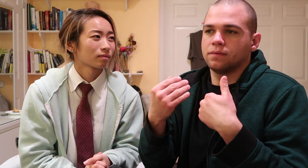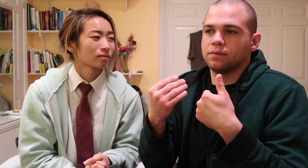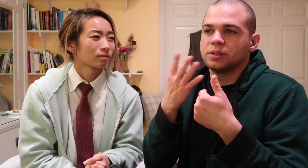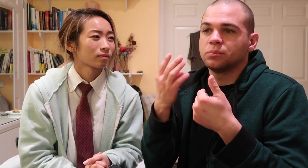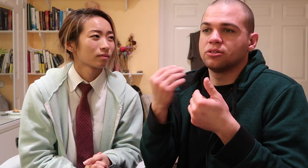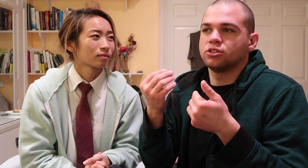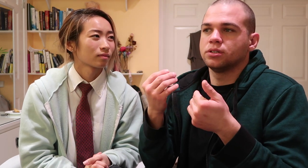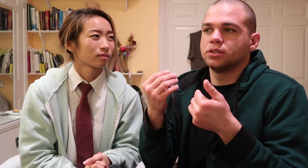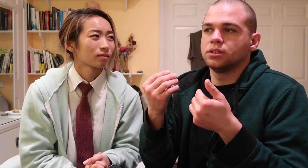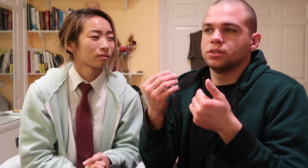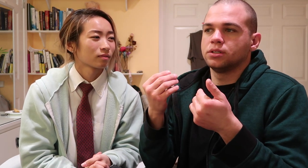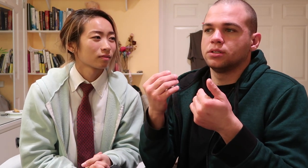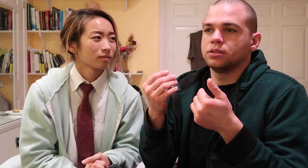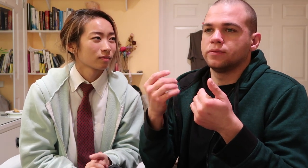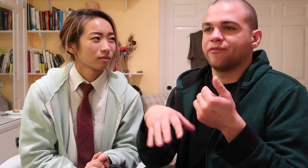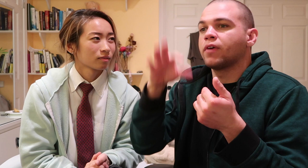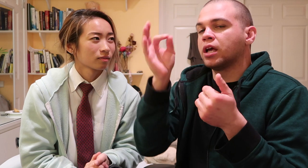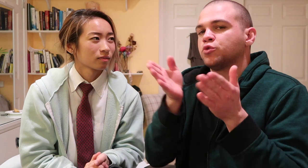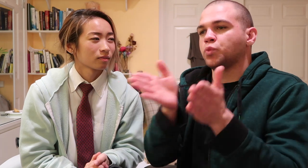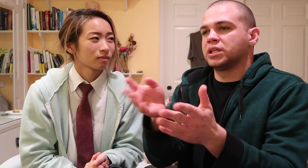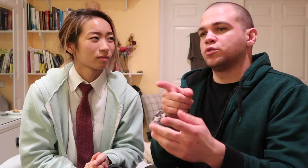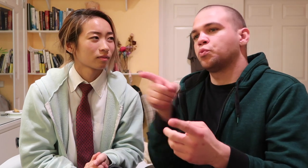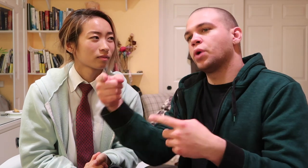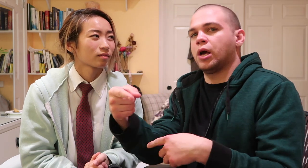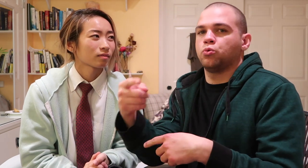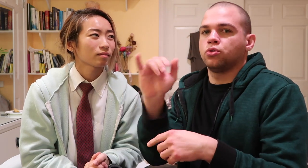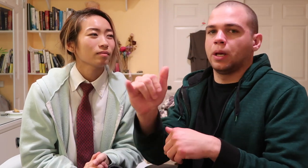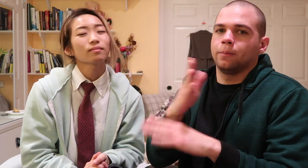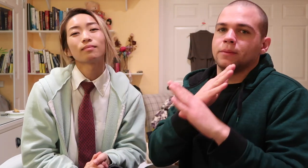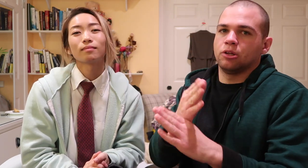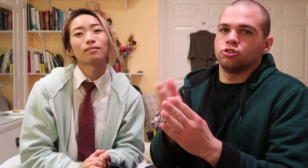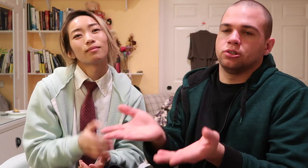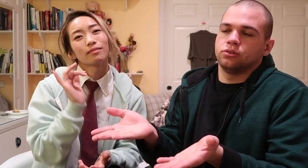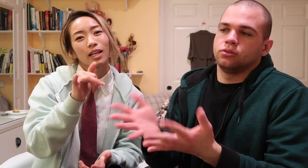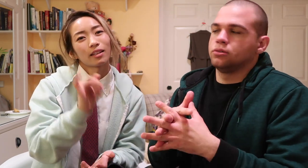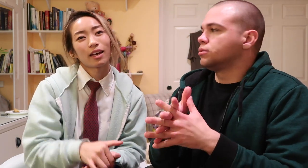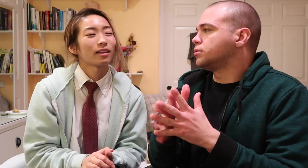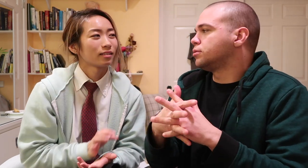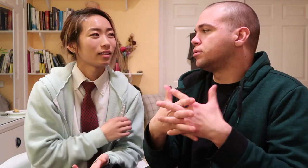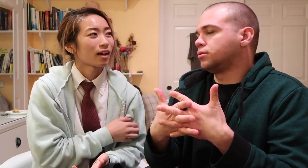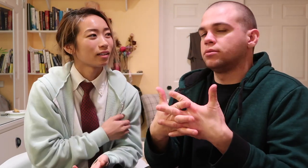we both have experience finding ways around that barrier yeah, that